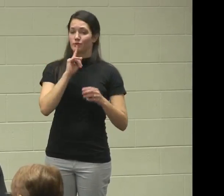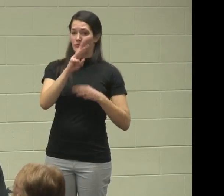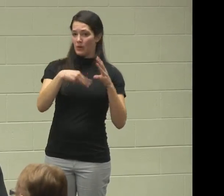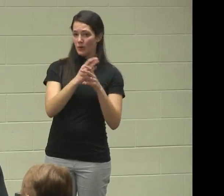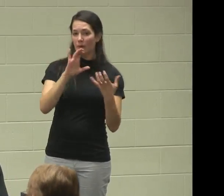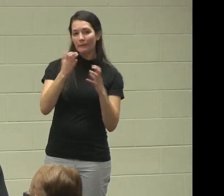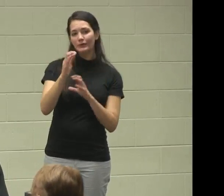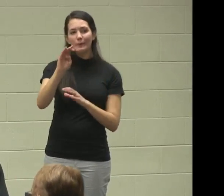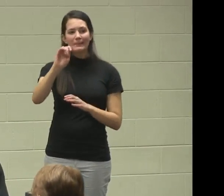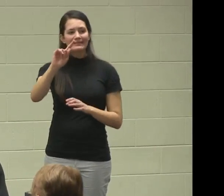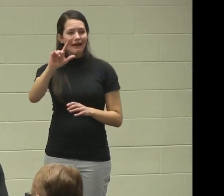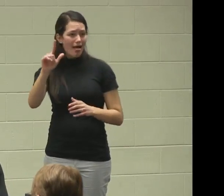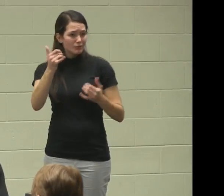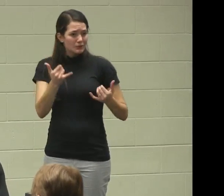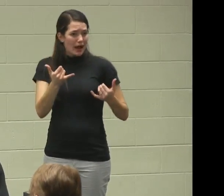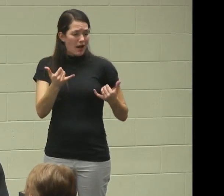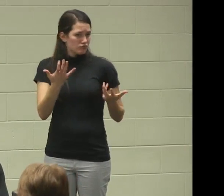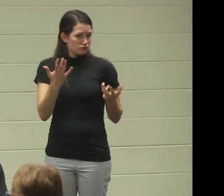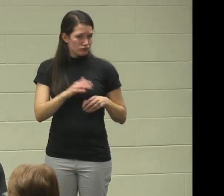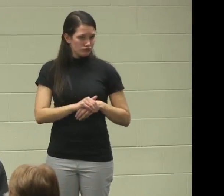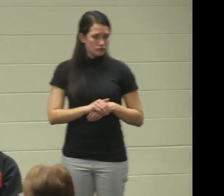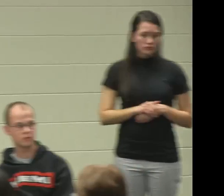when you were in BtL to now?